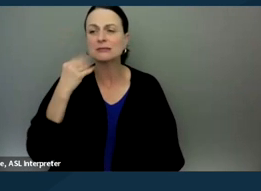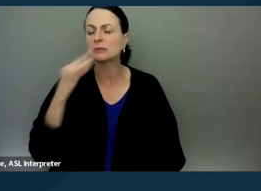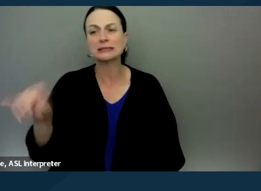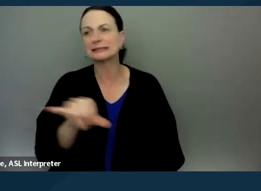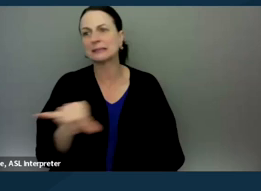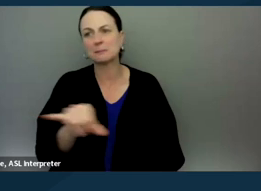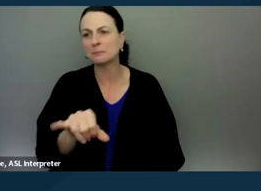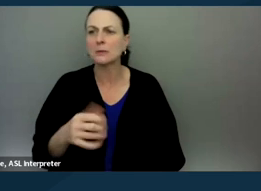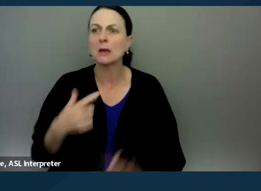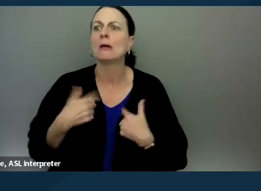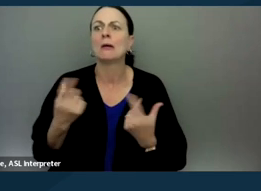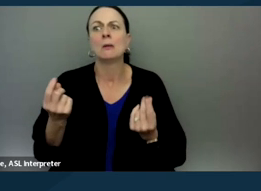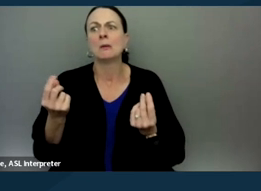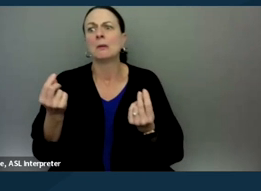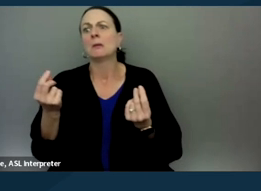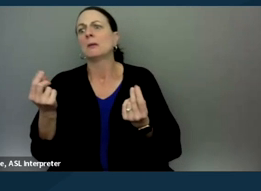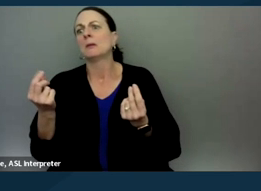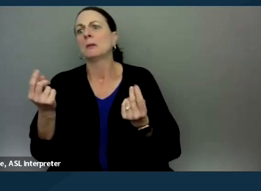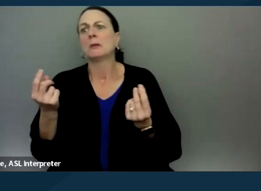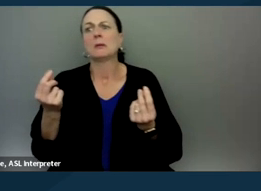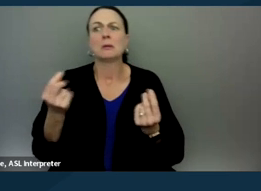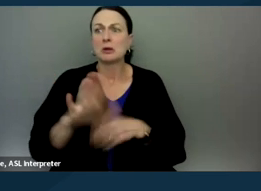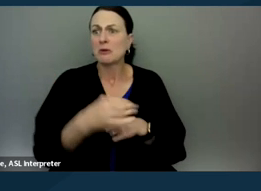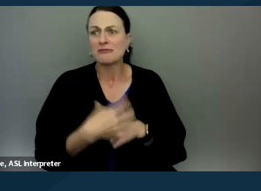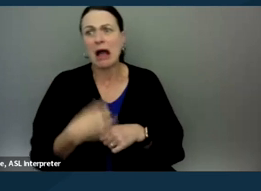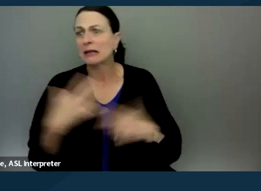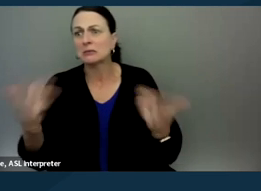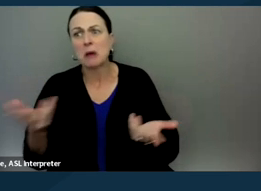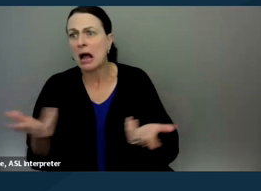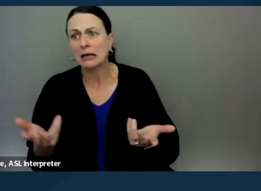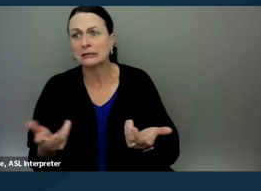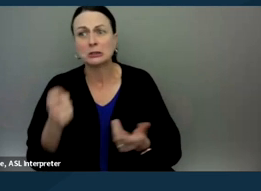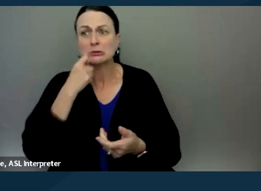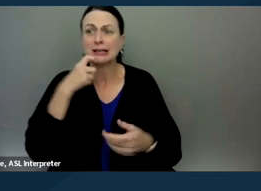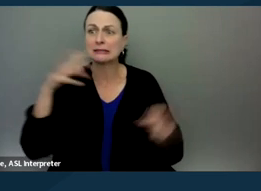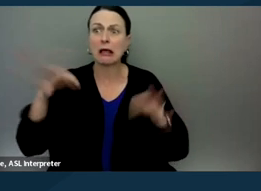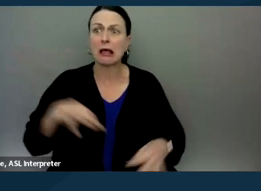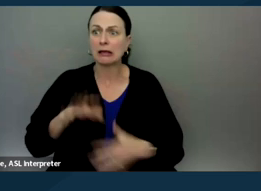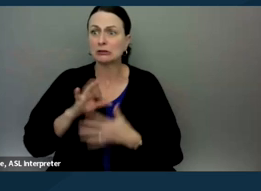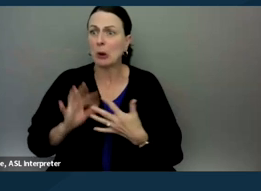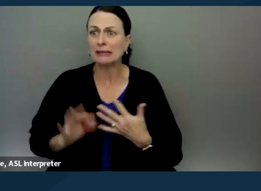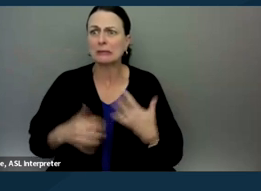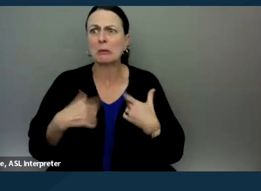"What should I do? What do you advise? Gosh, you just laid out all these choices, but if, what would you do?"